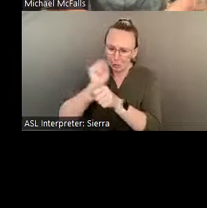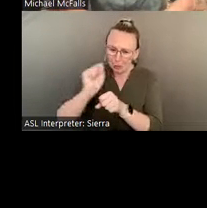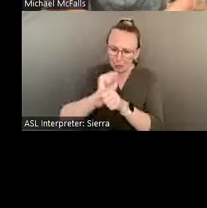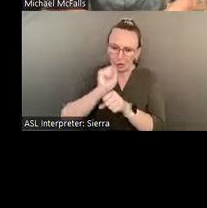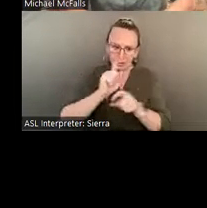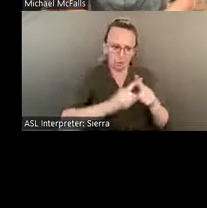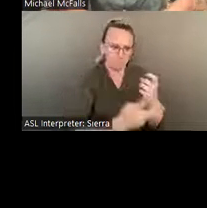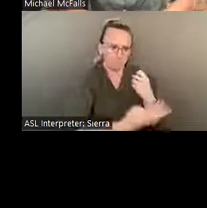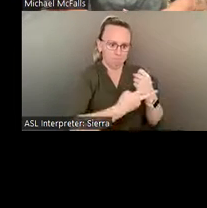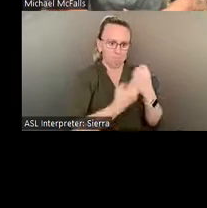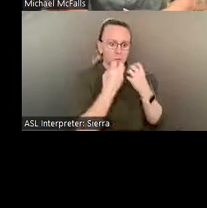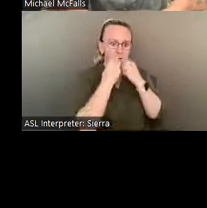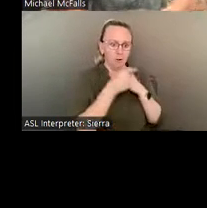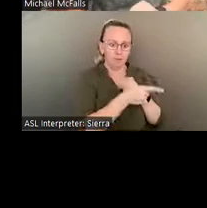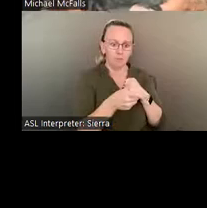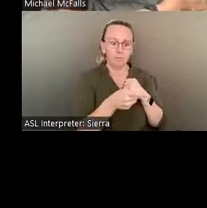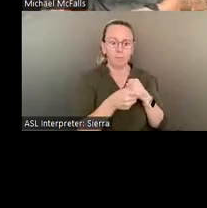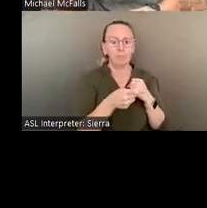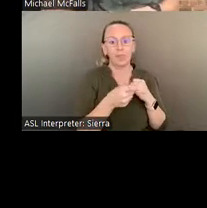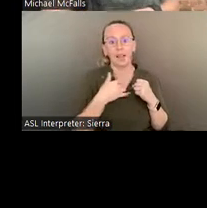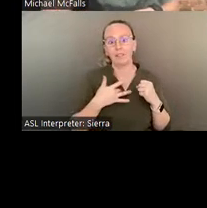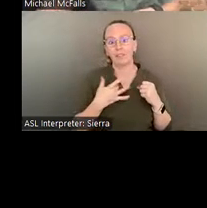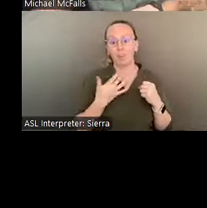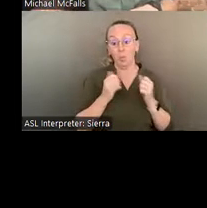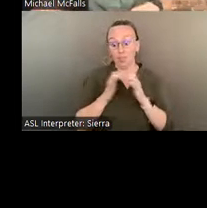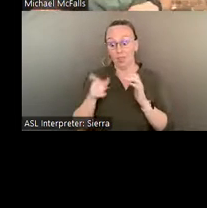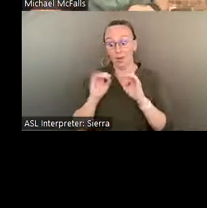I don't think the site would be here. So we give the Pasaquan????